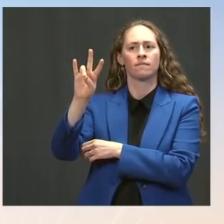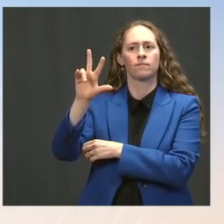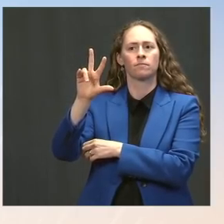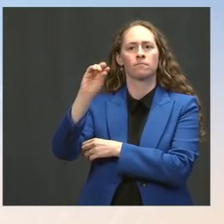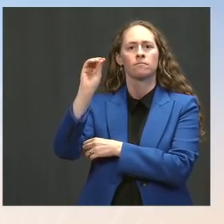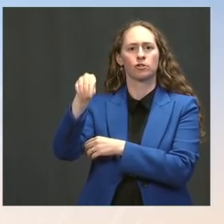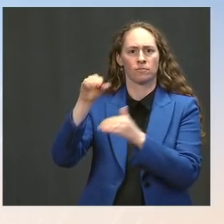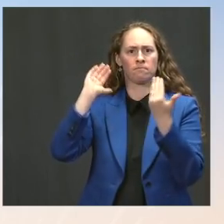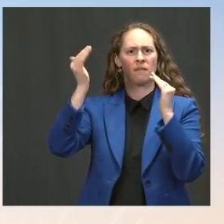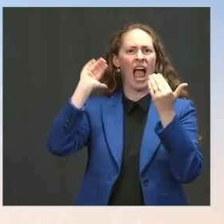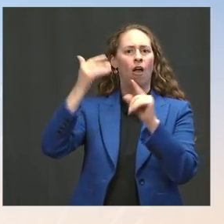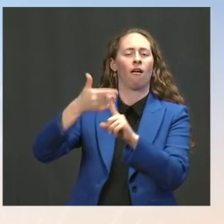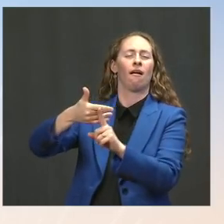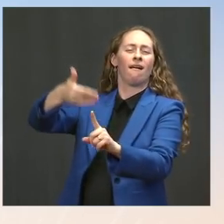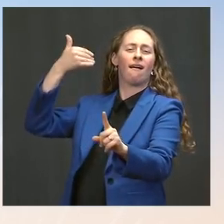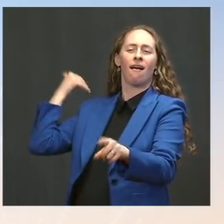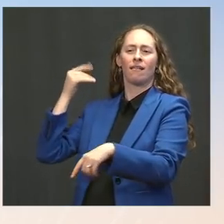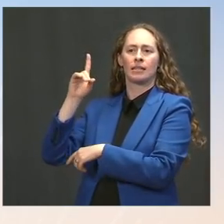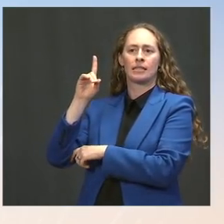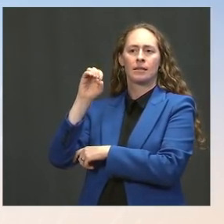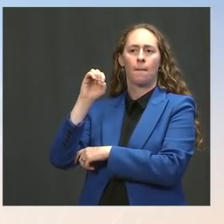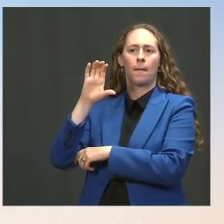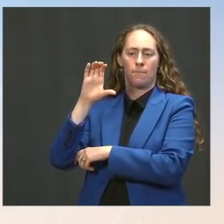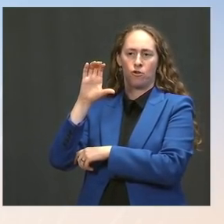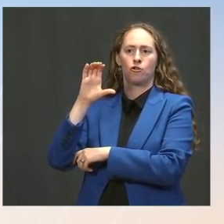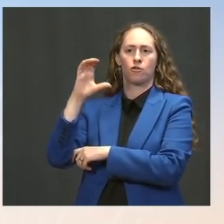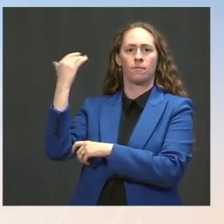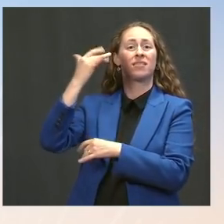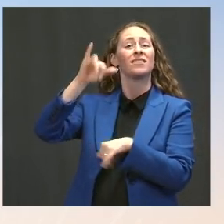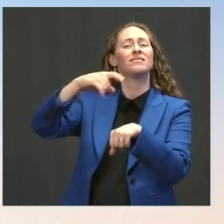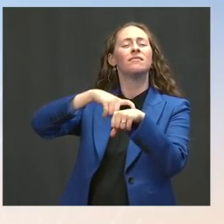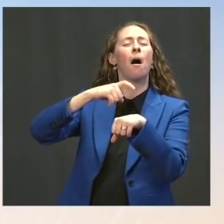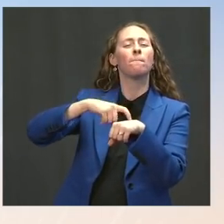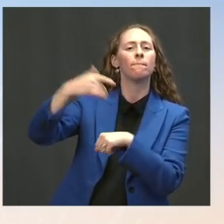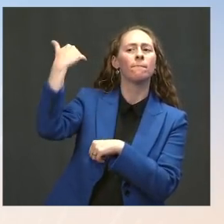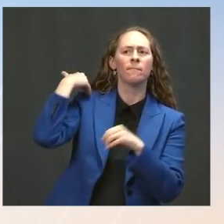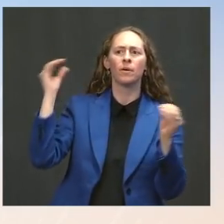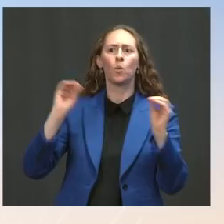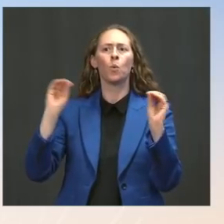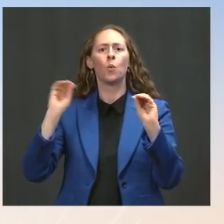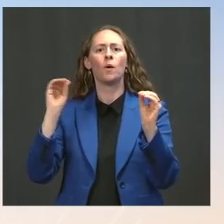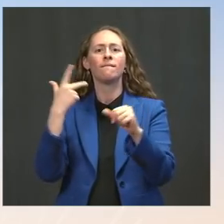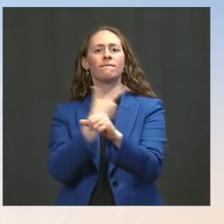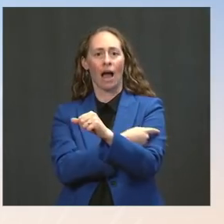but almost no vaccinations. And what that means is the vaccinations are protecting people from hospitalizations